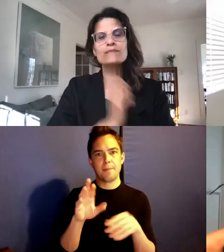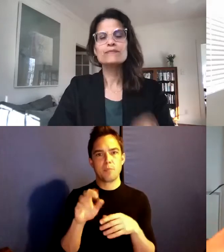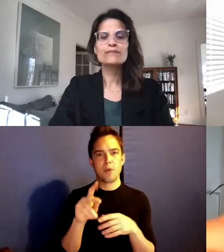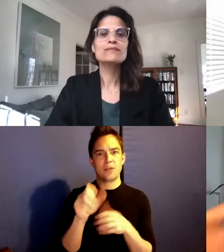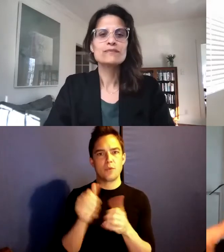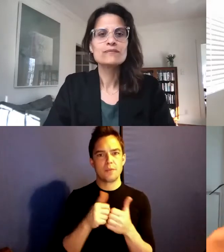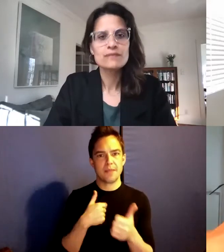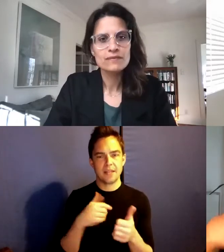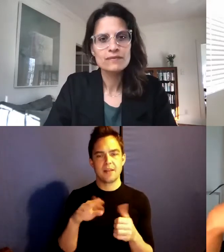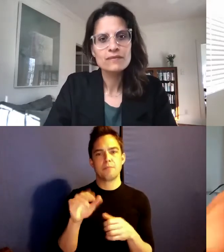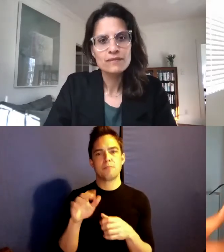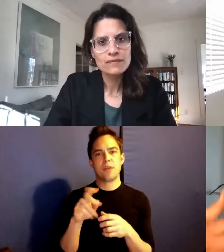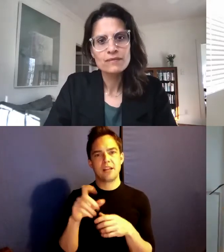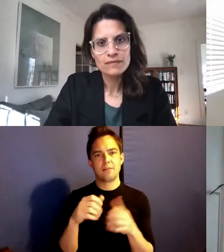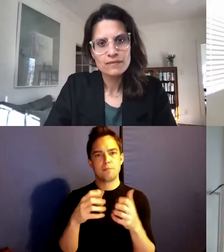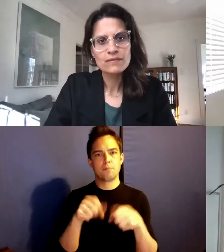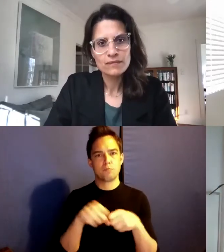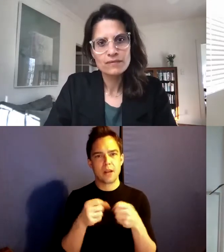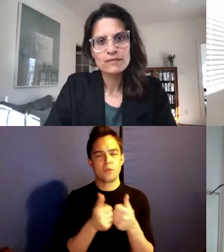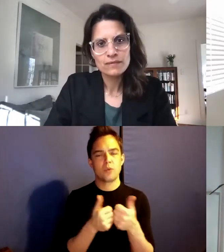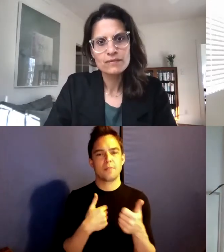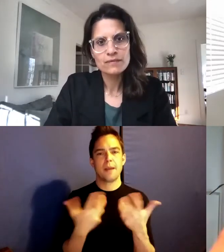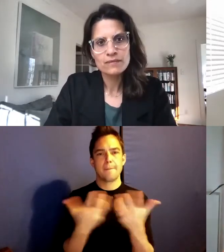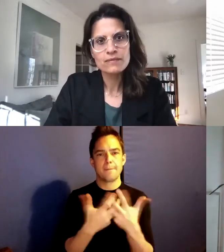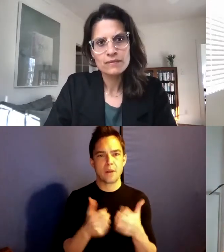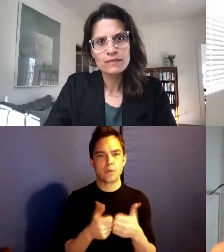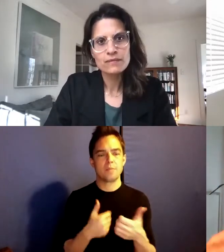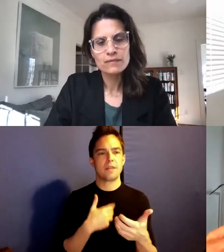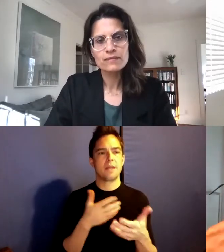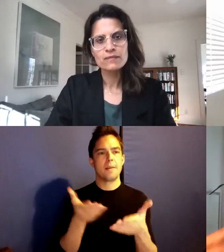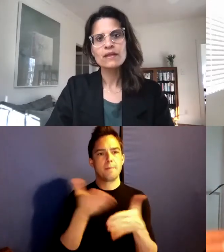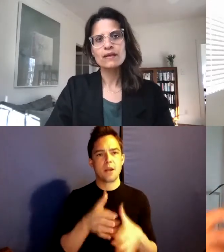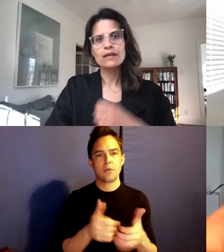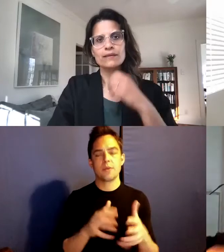Offering the grace. The chosen are also breaking as opposed to